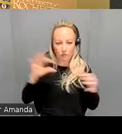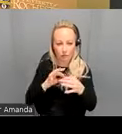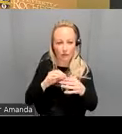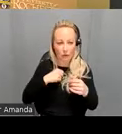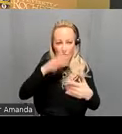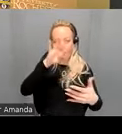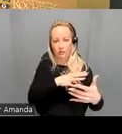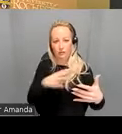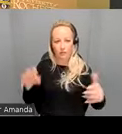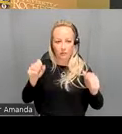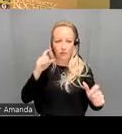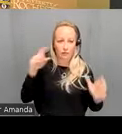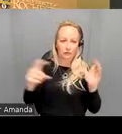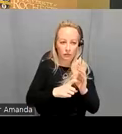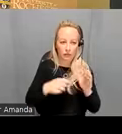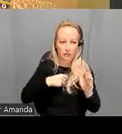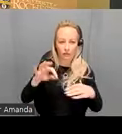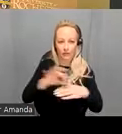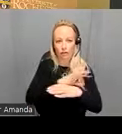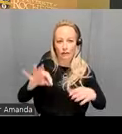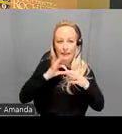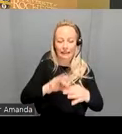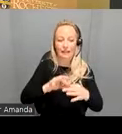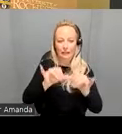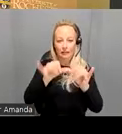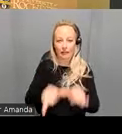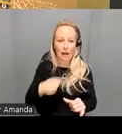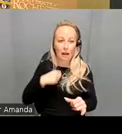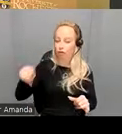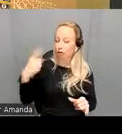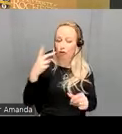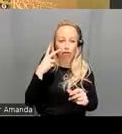functional connectivity Matrix for a person I'm just showing you the cortical parcels each of